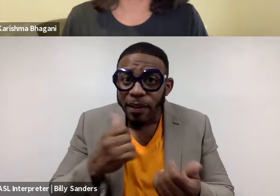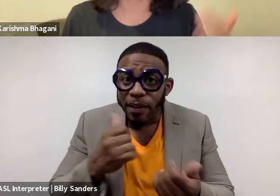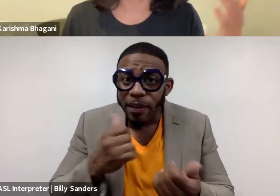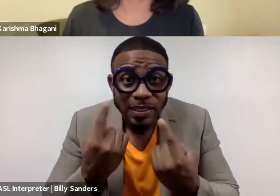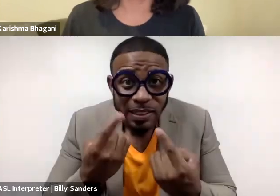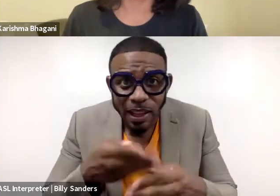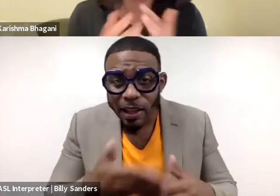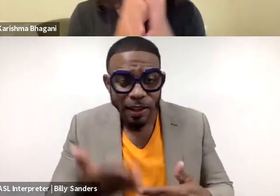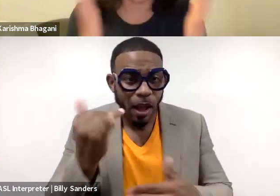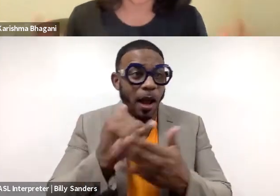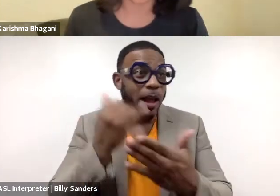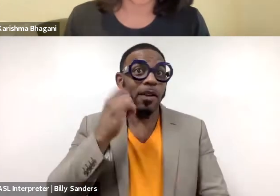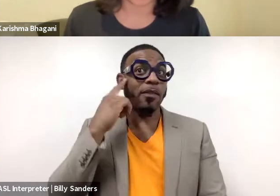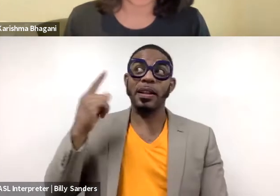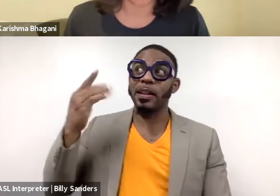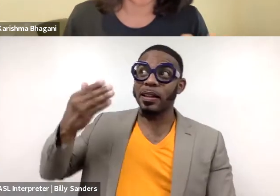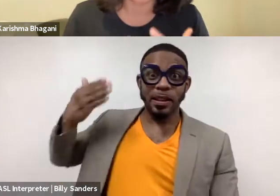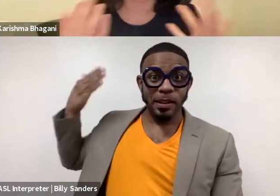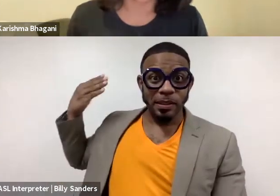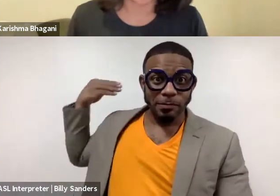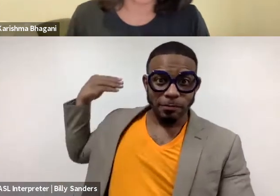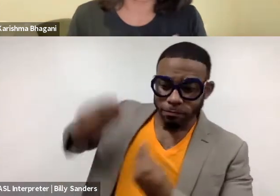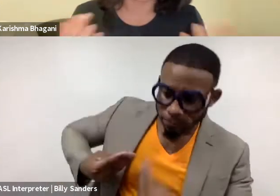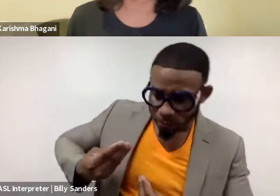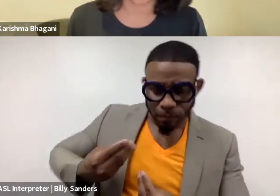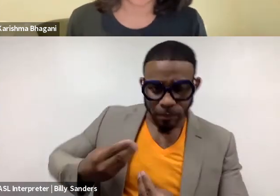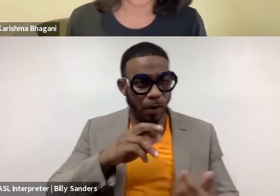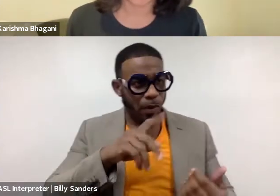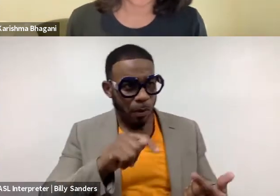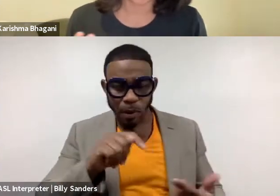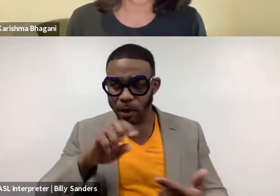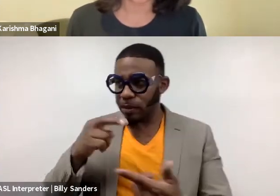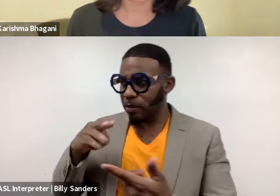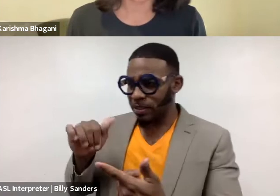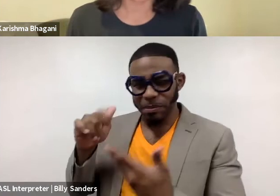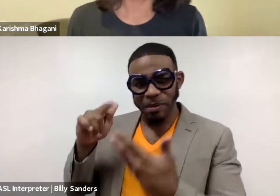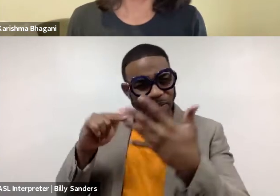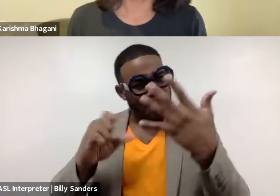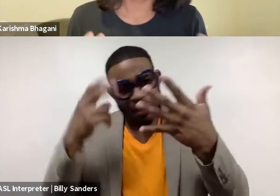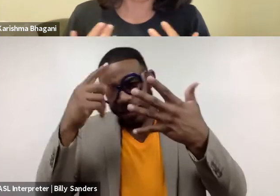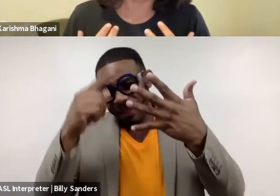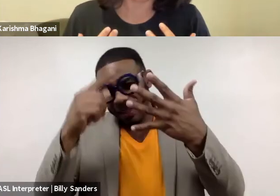if it wasn't for the of the world, Robertas of the world, the Shebas of the world.